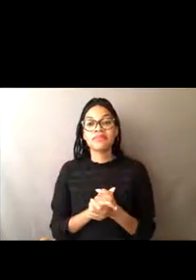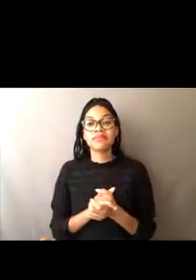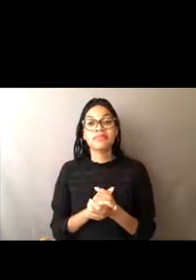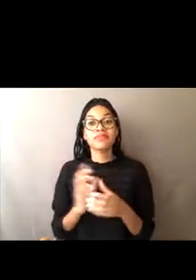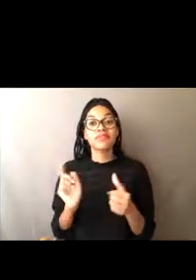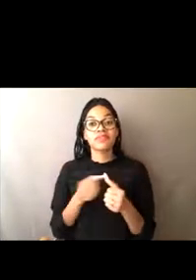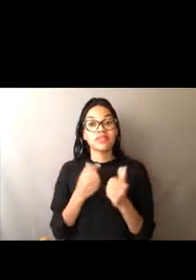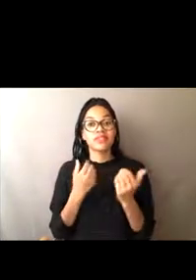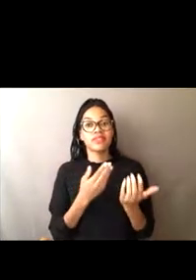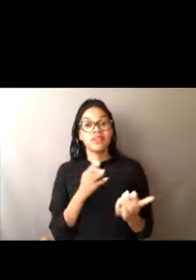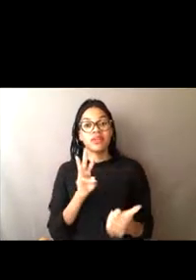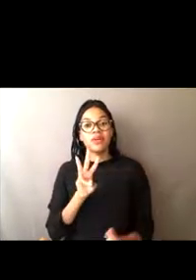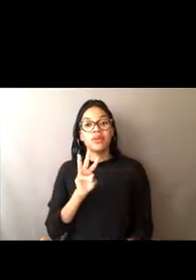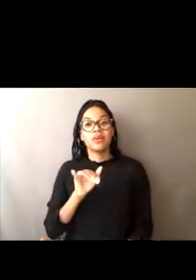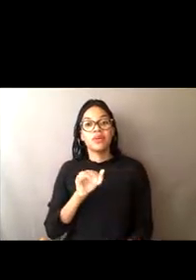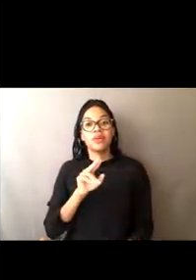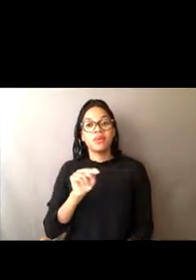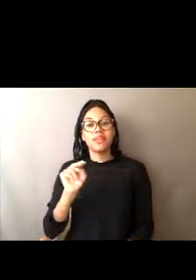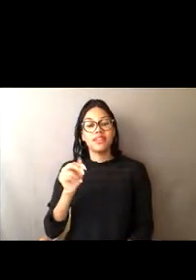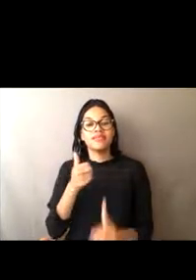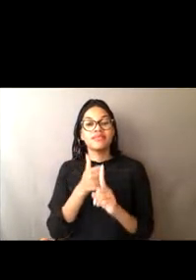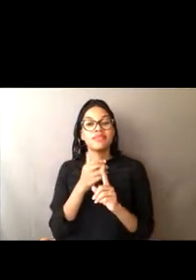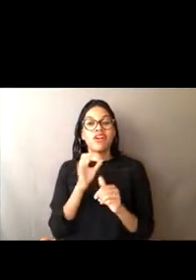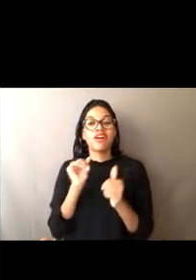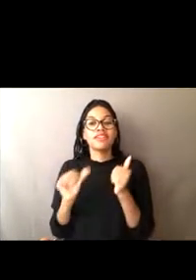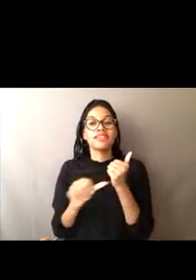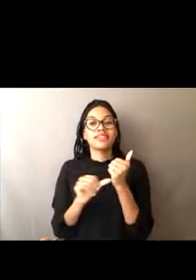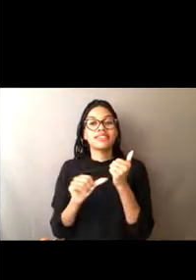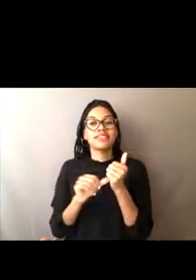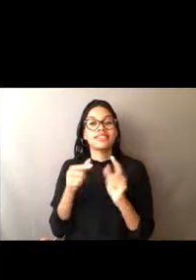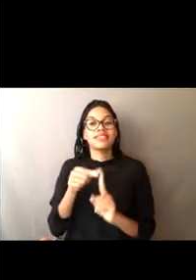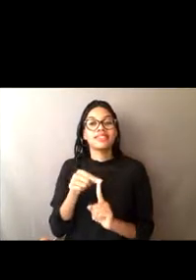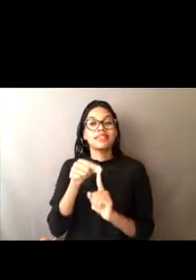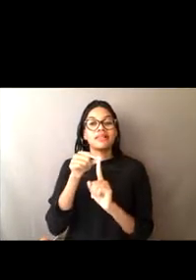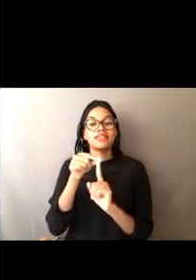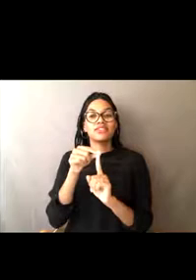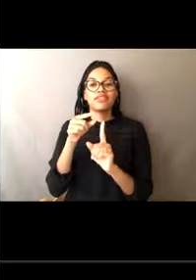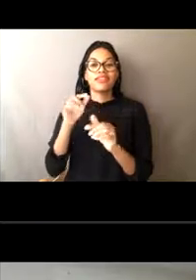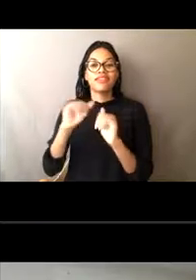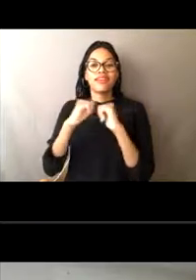who is our assistant special agent in charge, and here is a picture of Wynn